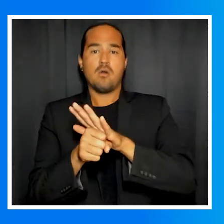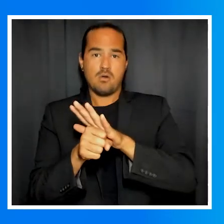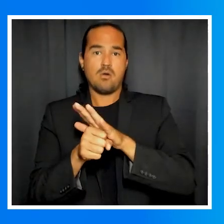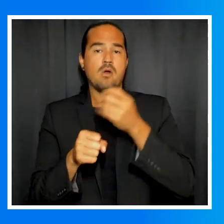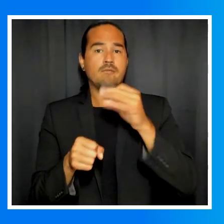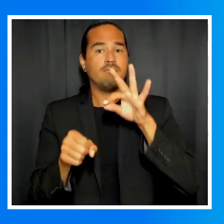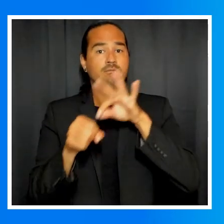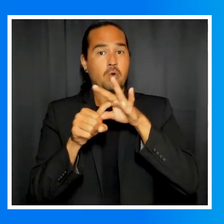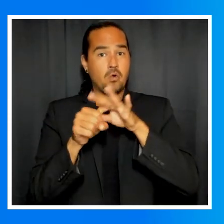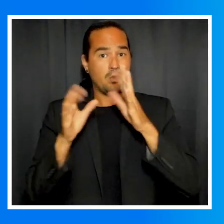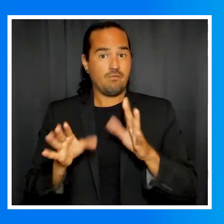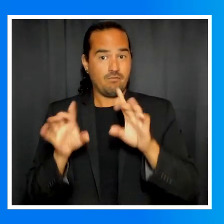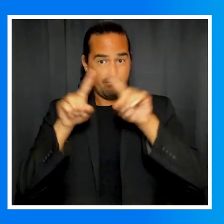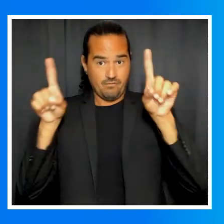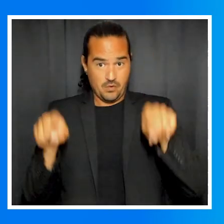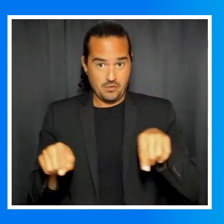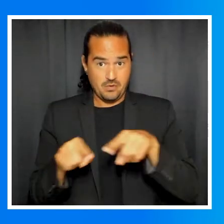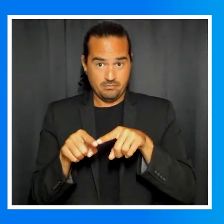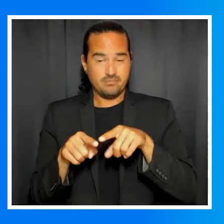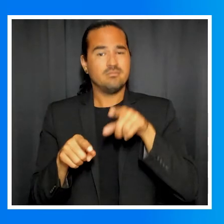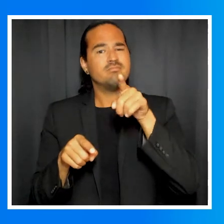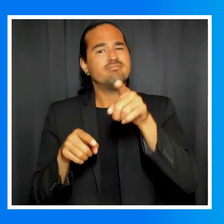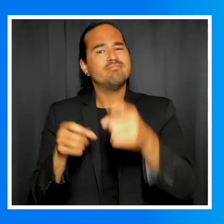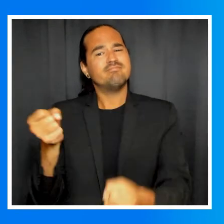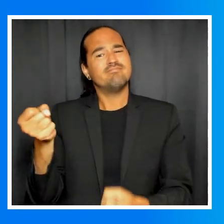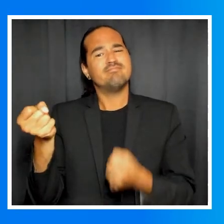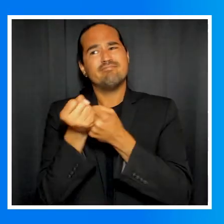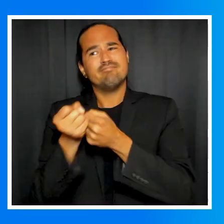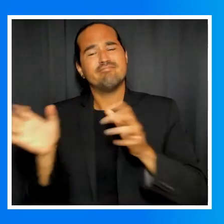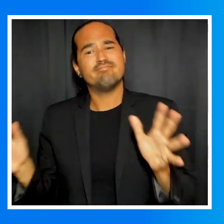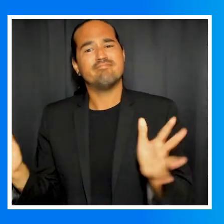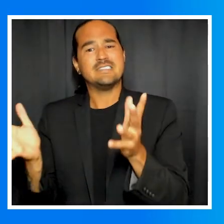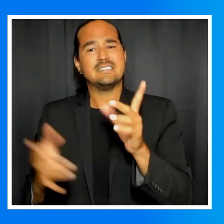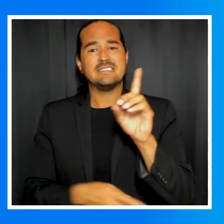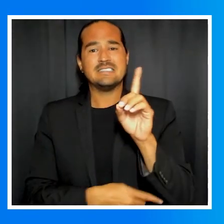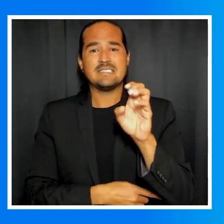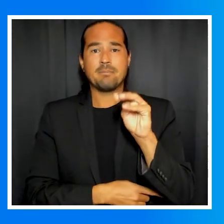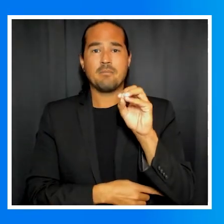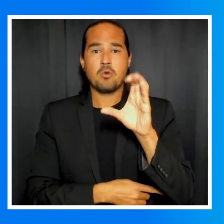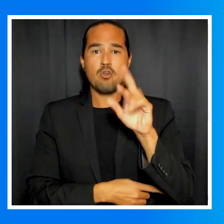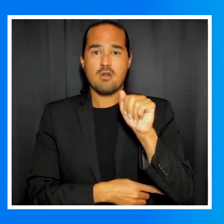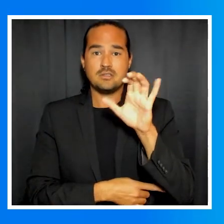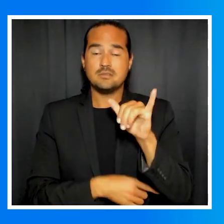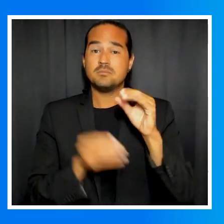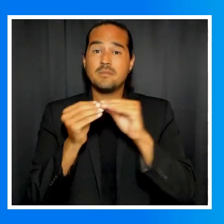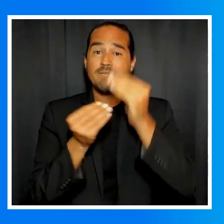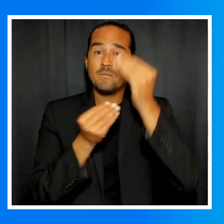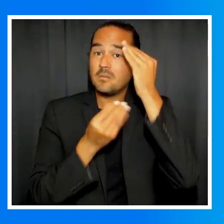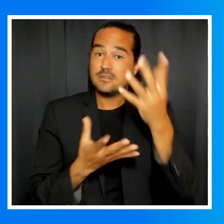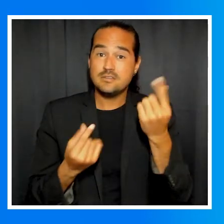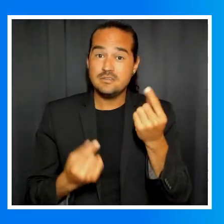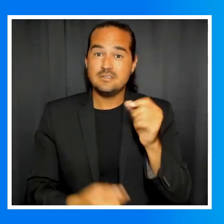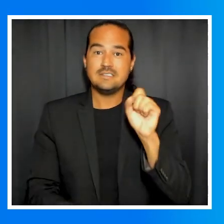Oath of Voter form enclosed with their ballot Now you have done your part in upholding democracy Thank you for voting